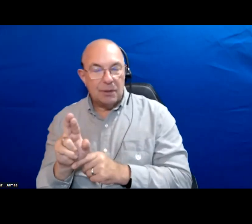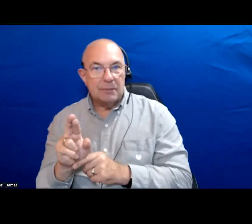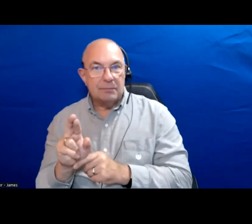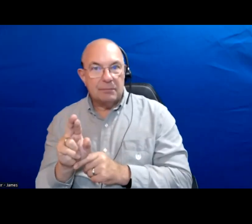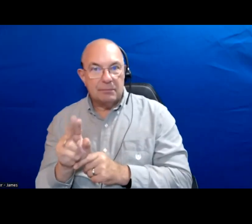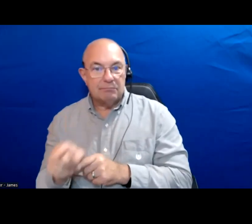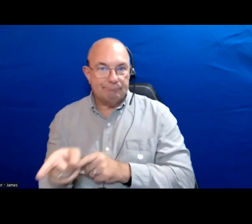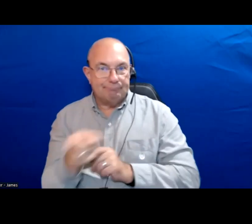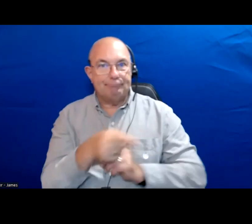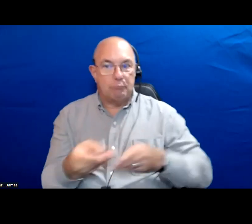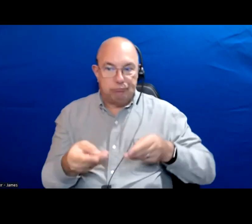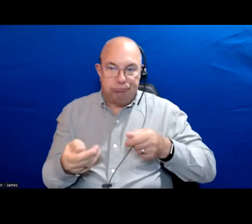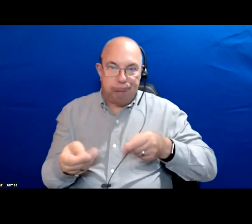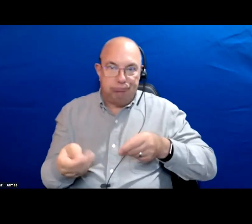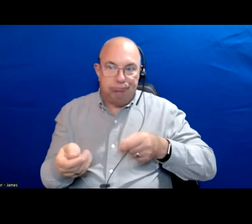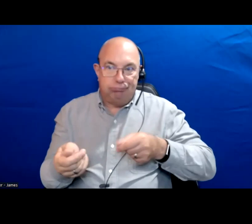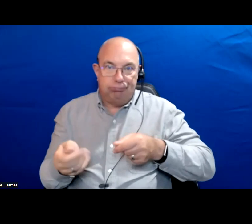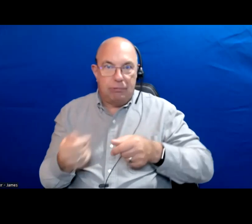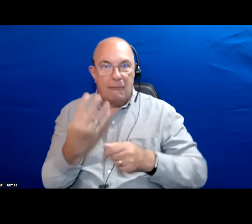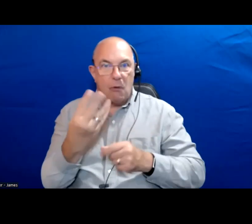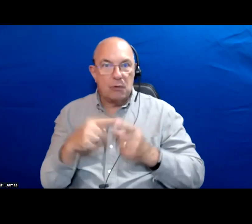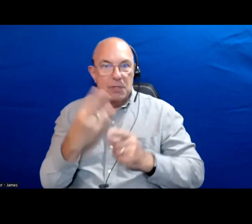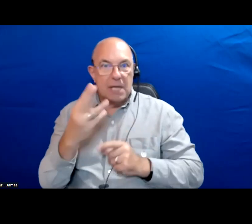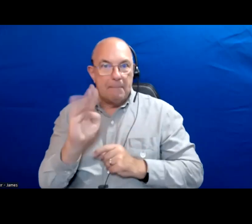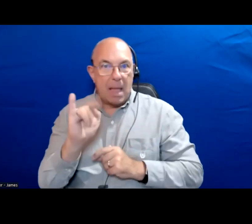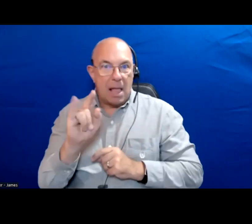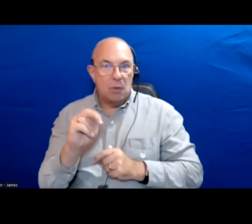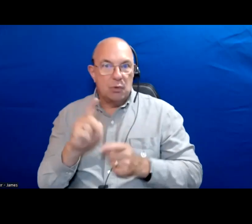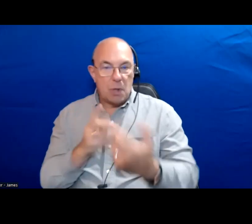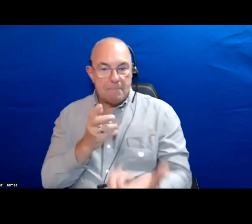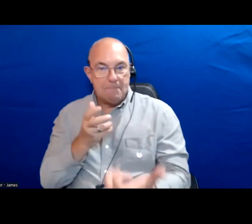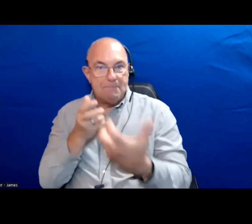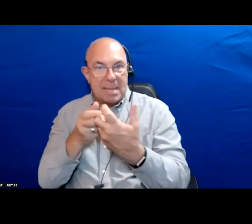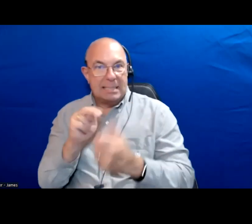to be contributing the rest of the 4-6 billion that it would take to meet net zero goals